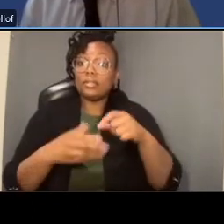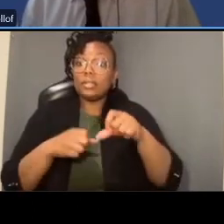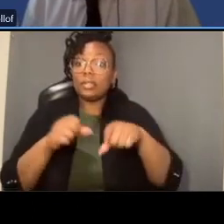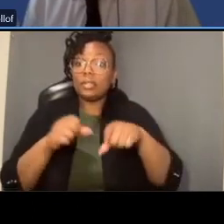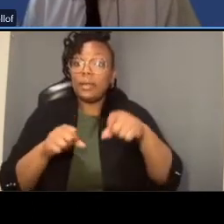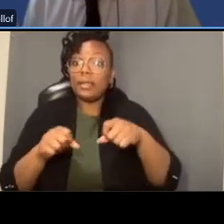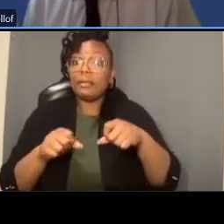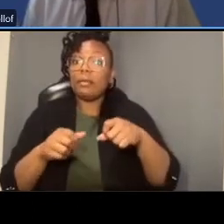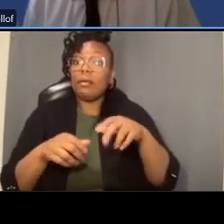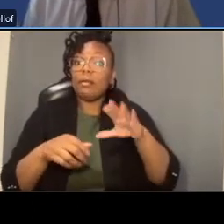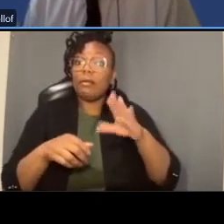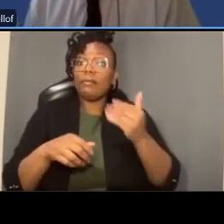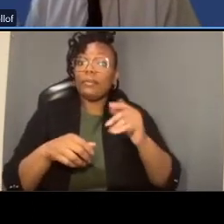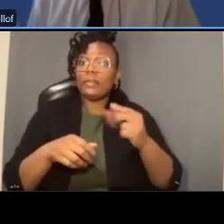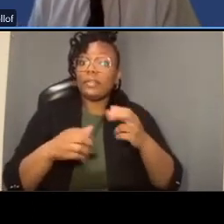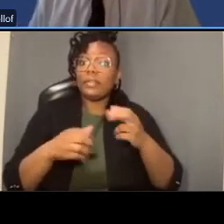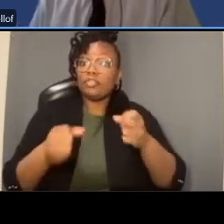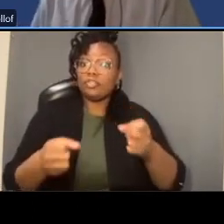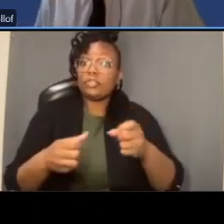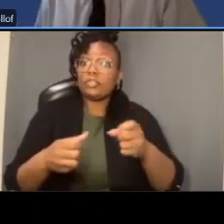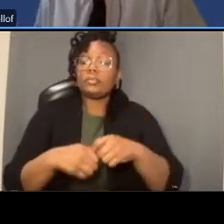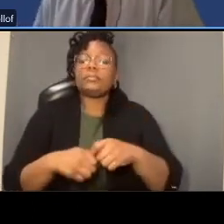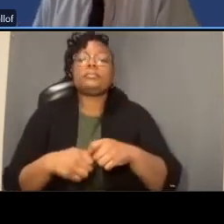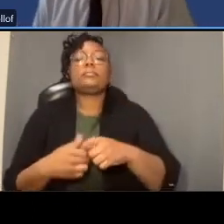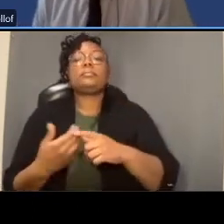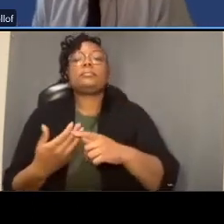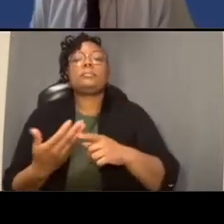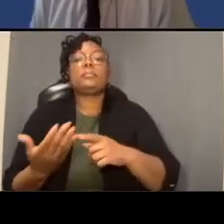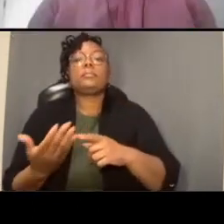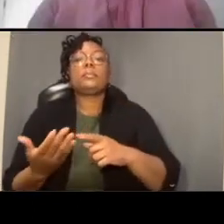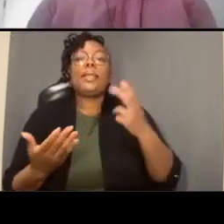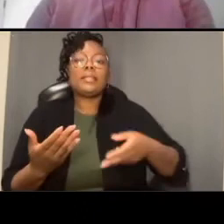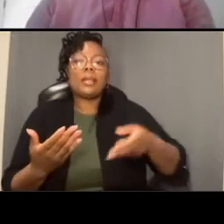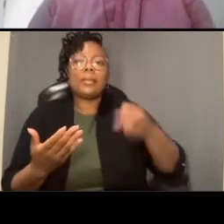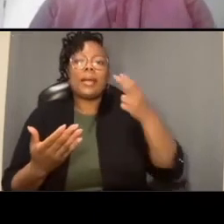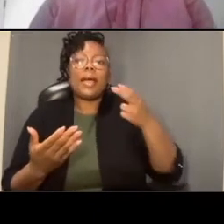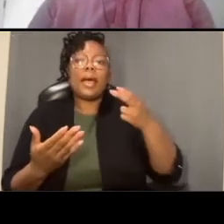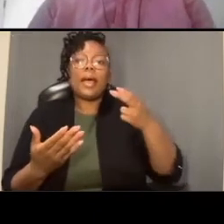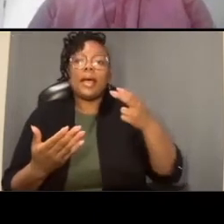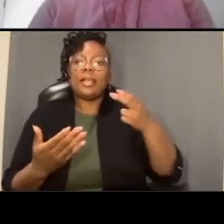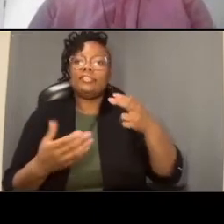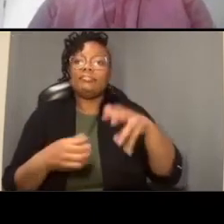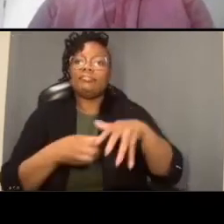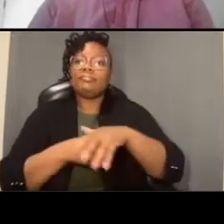by far uh of the on-street facility right the trails have have higher but as our on-street